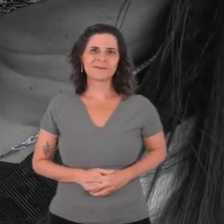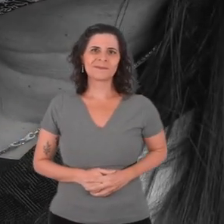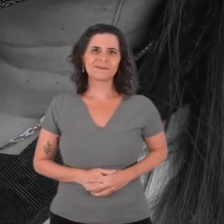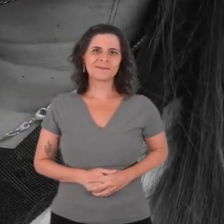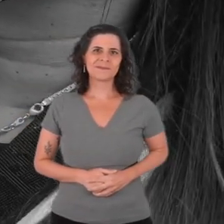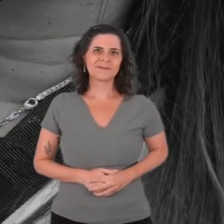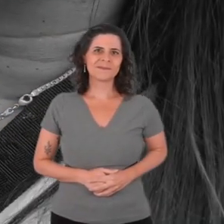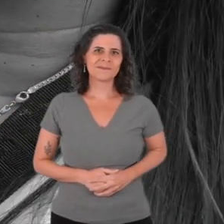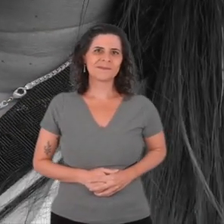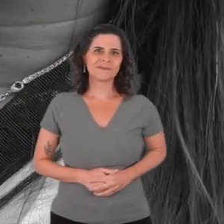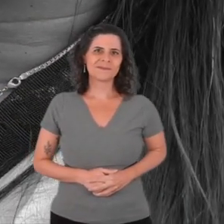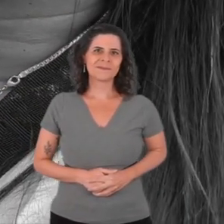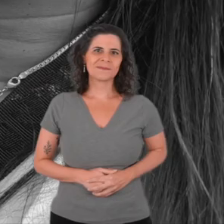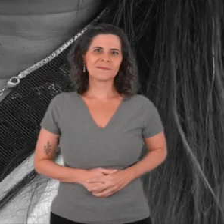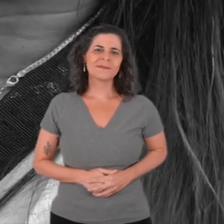and the umbilical cord...